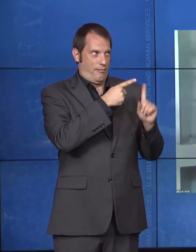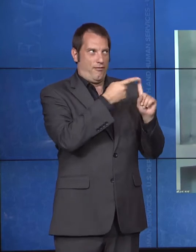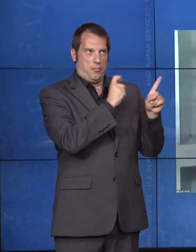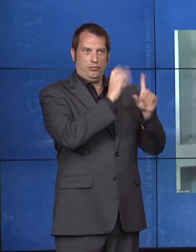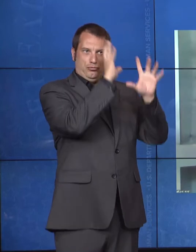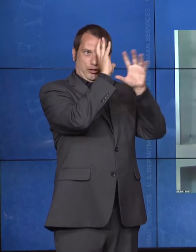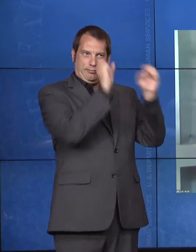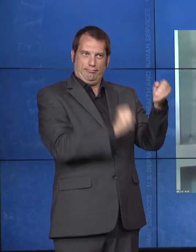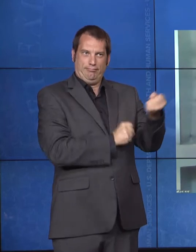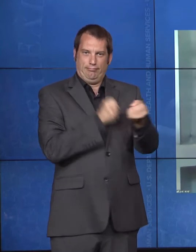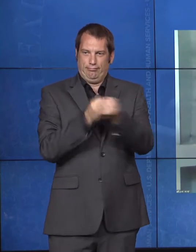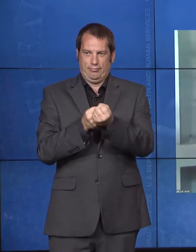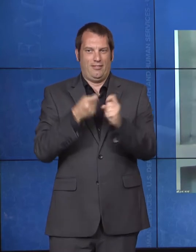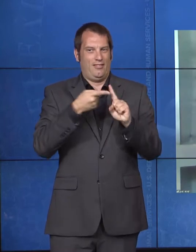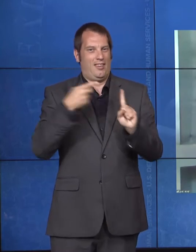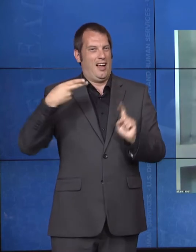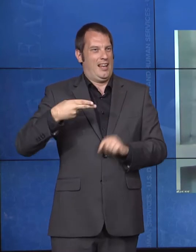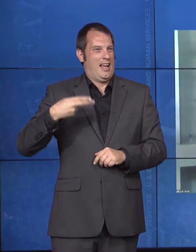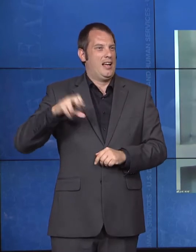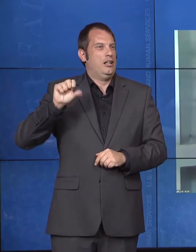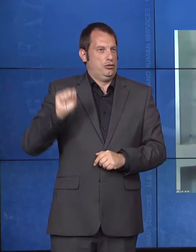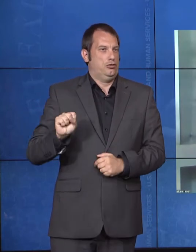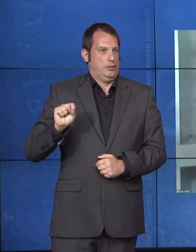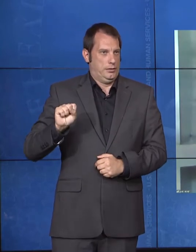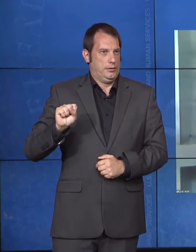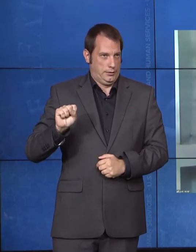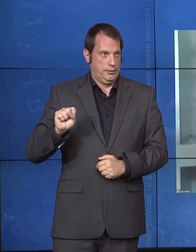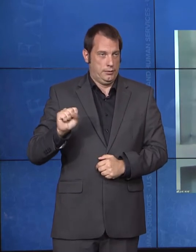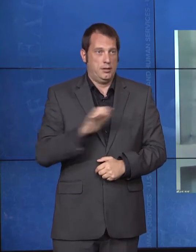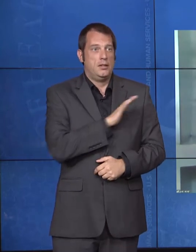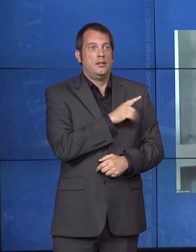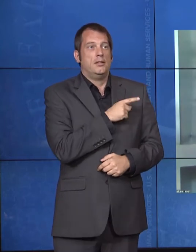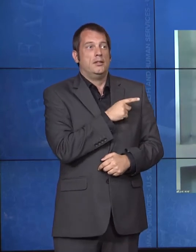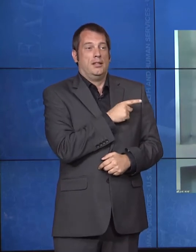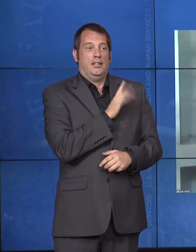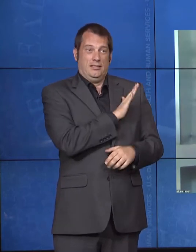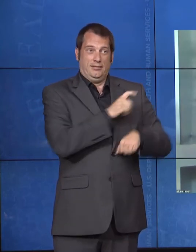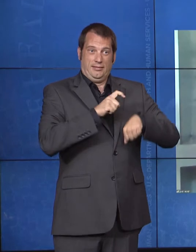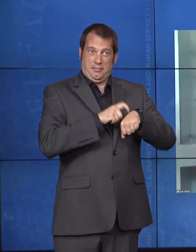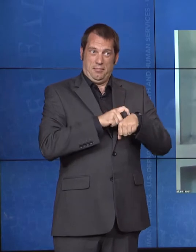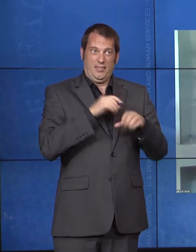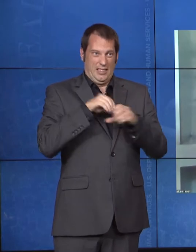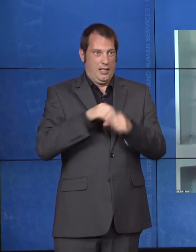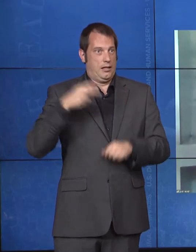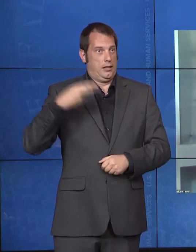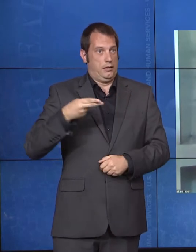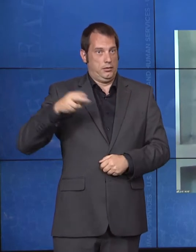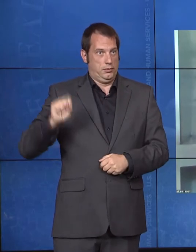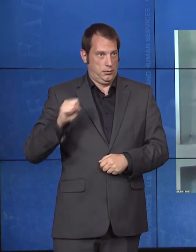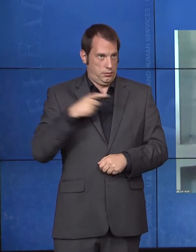tenure at HHS is a second tour of duty at the department after serving as general counsel